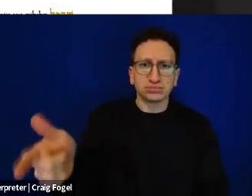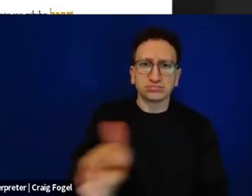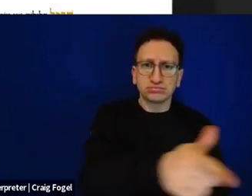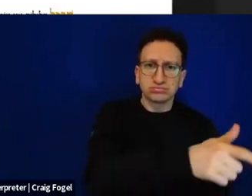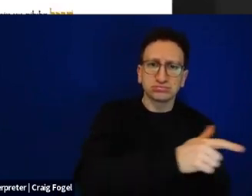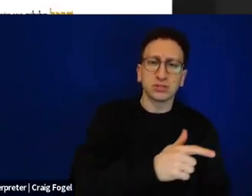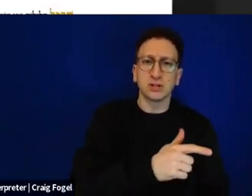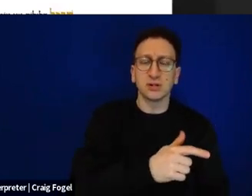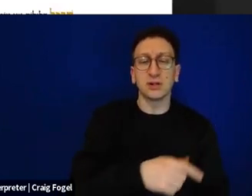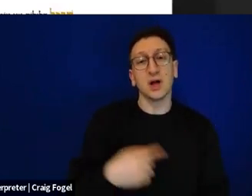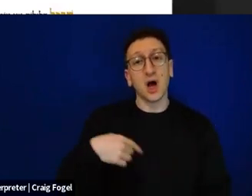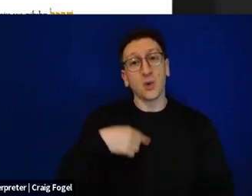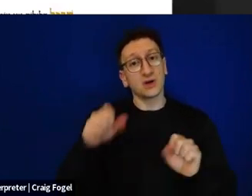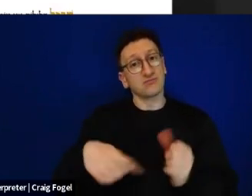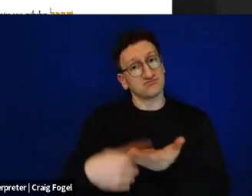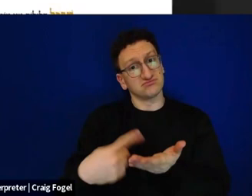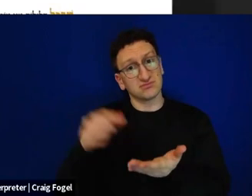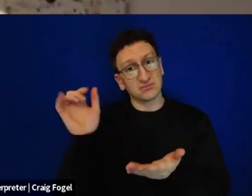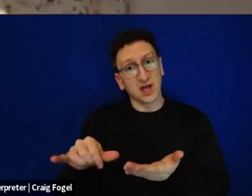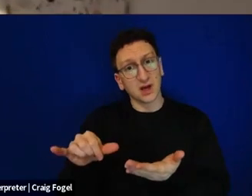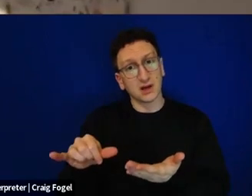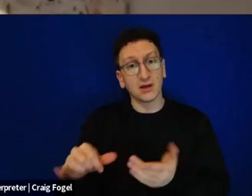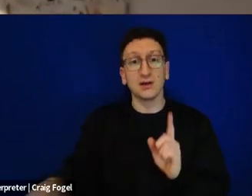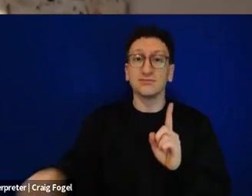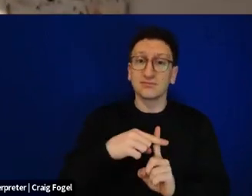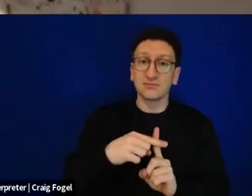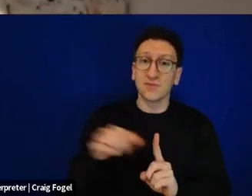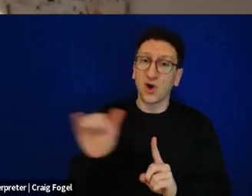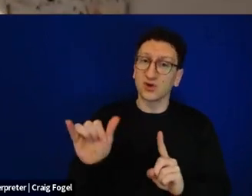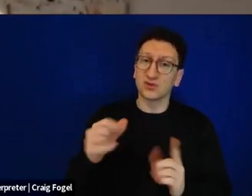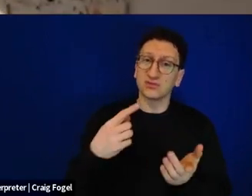I also want to say that I think one of the most important things about Seder always